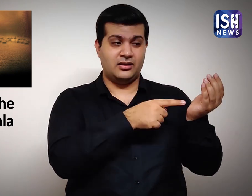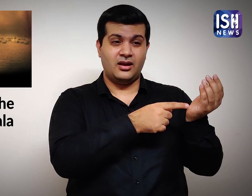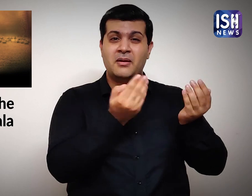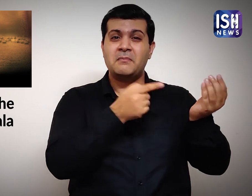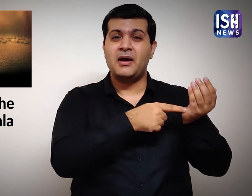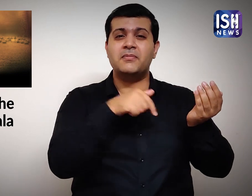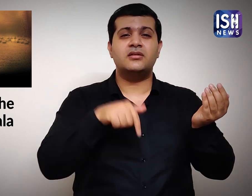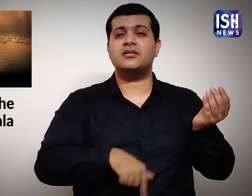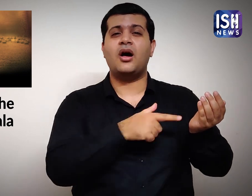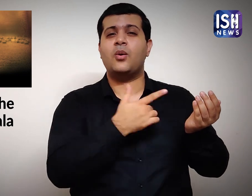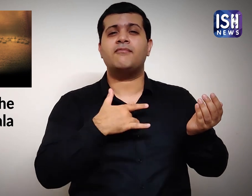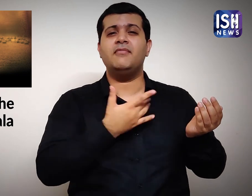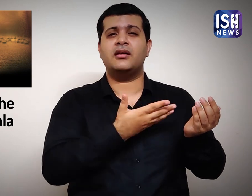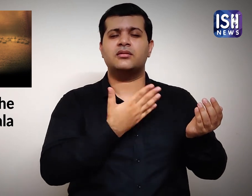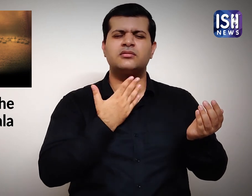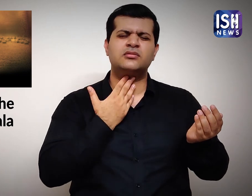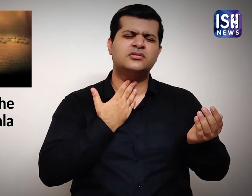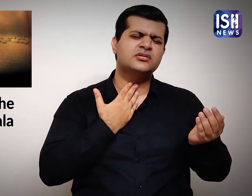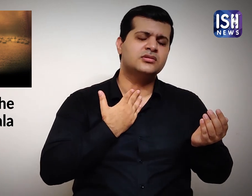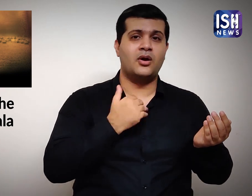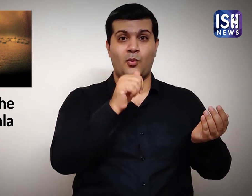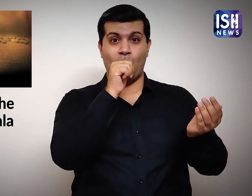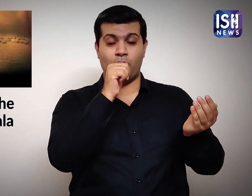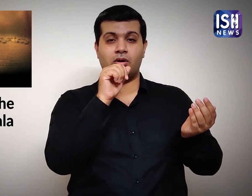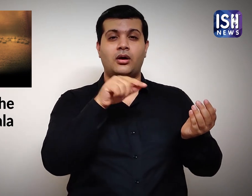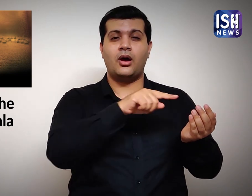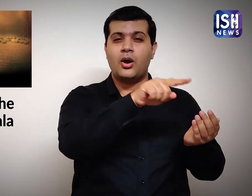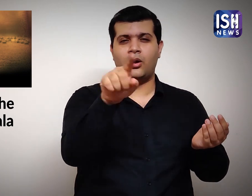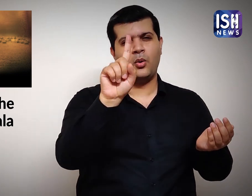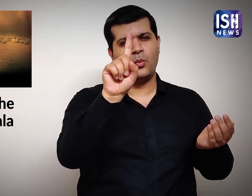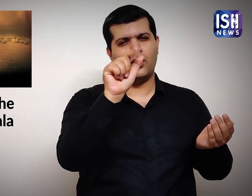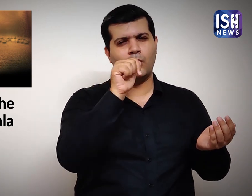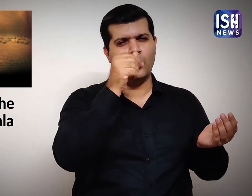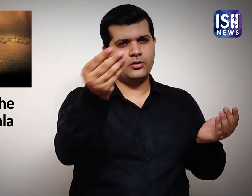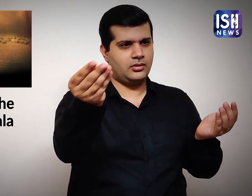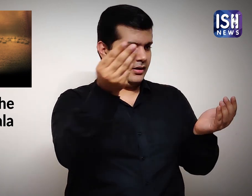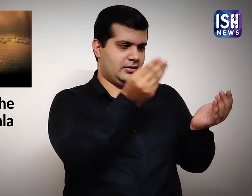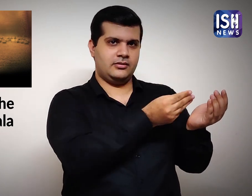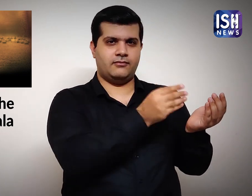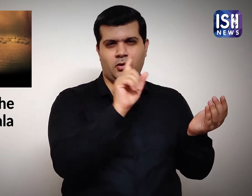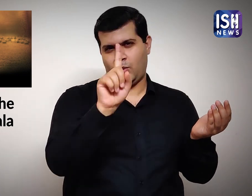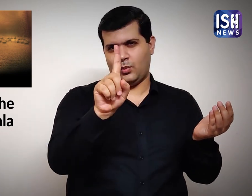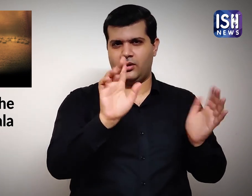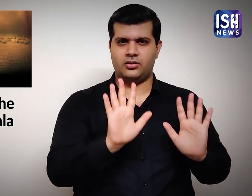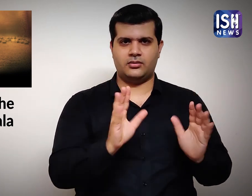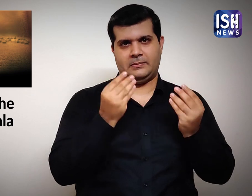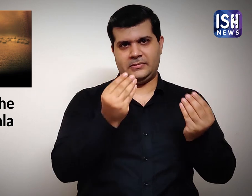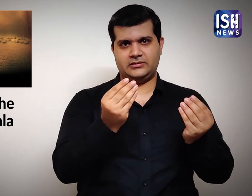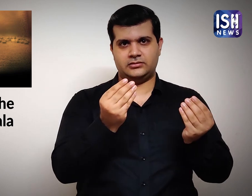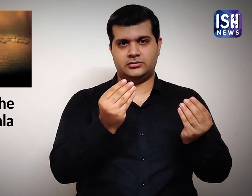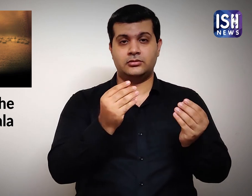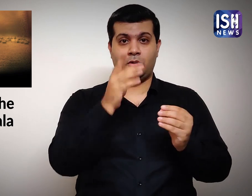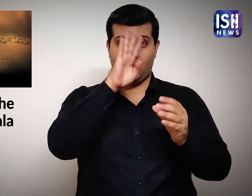He is very thirsty and so I am requesting you to give him few drops of water.”